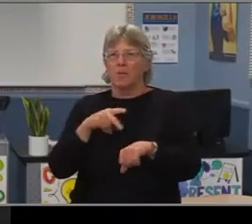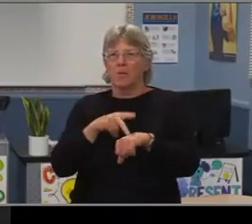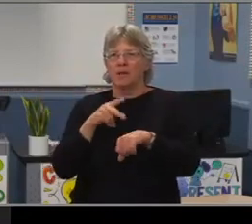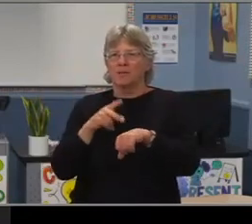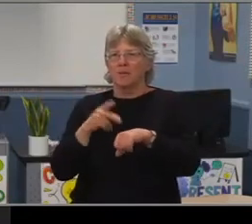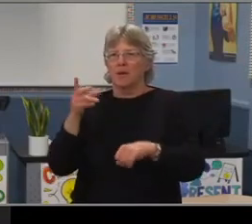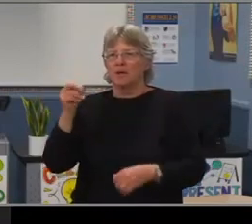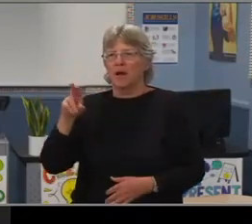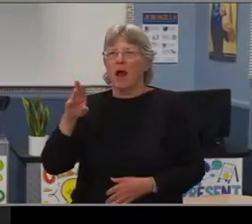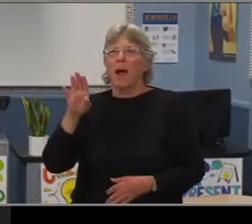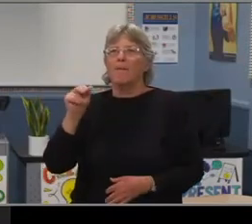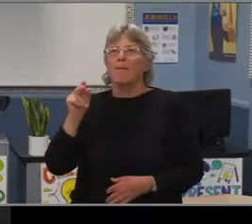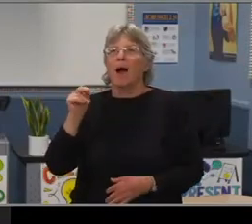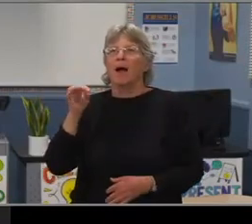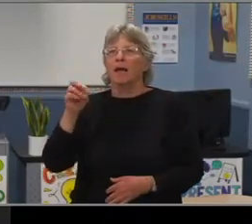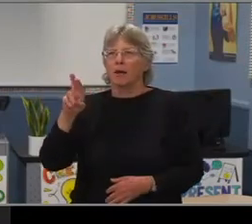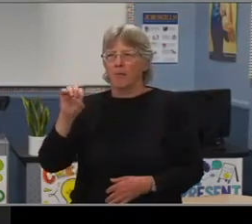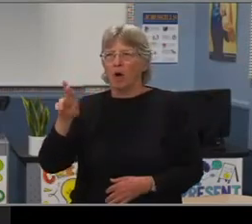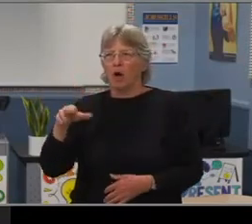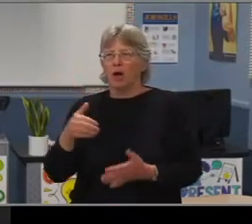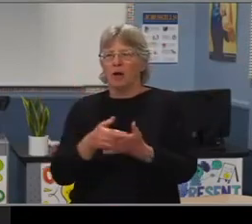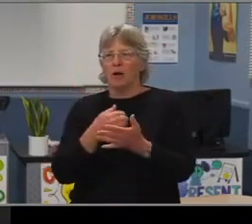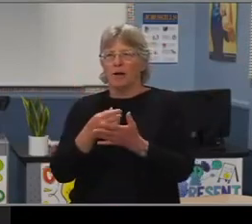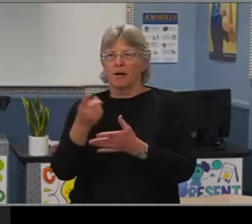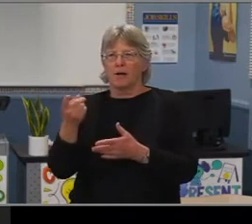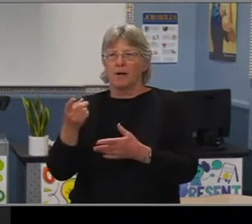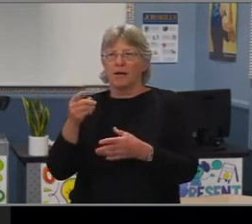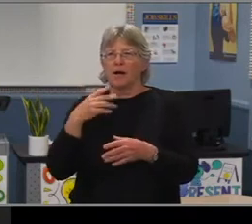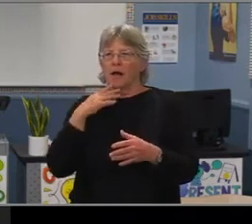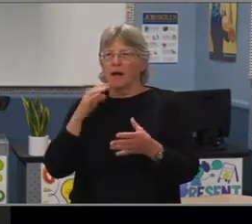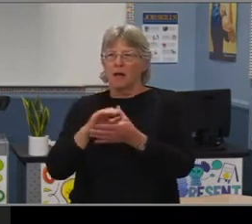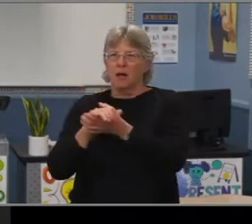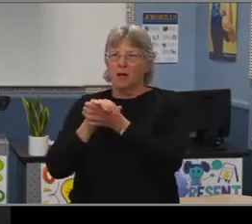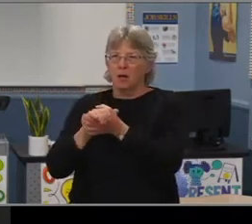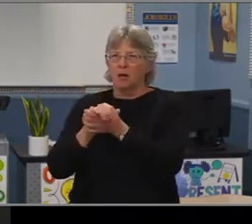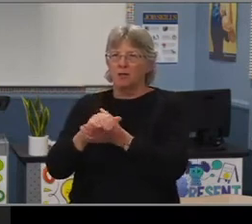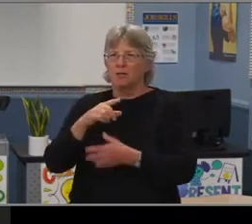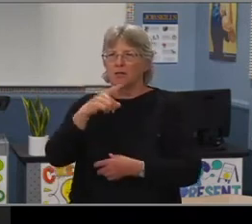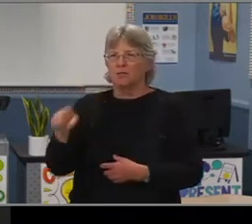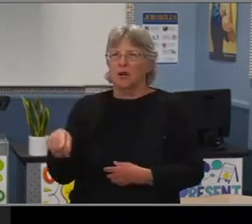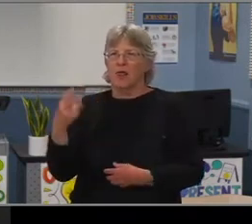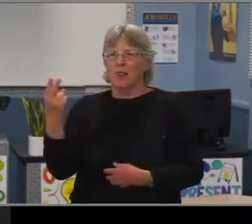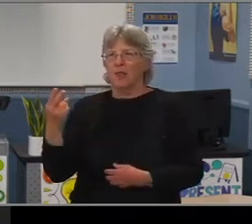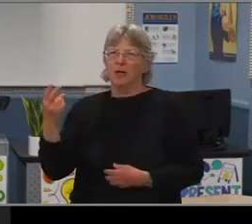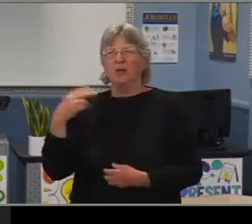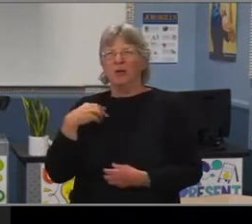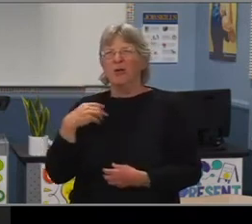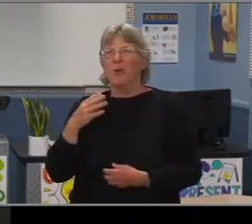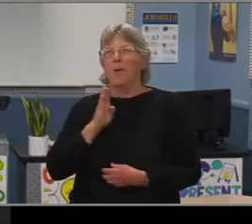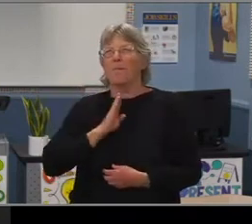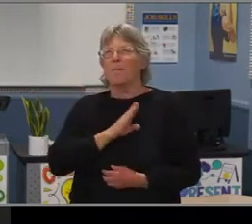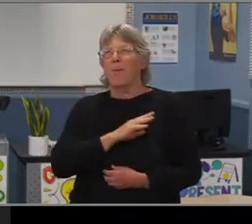So let's congratulating Dr. Felton Williams and Mr. Jon Meyer on their retirements. We appreciate your leadership,